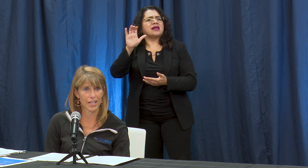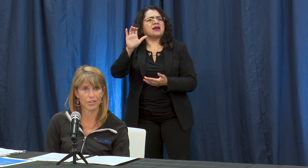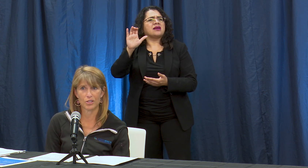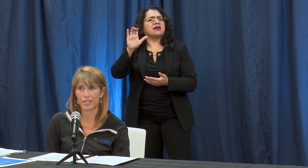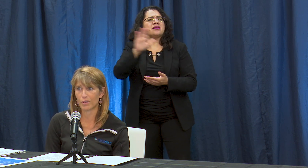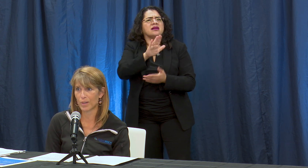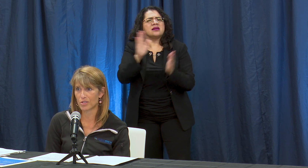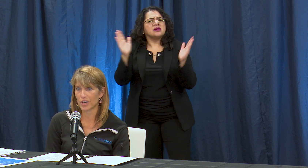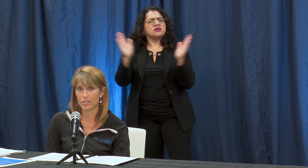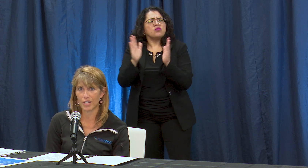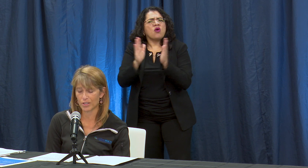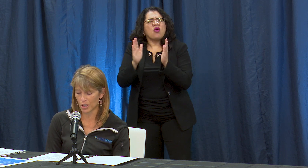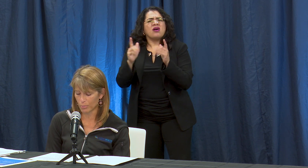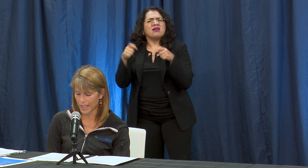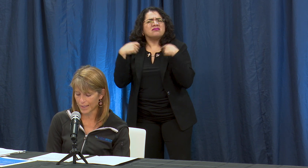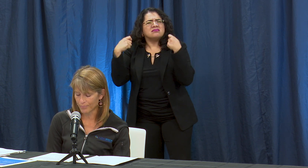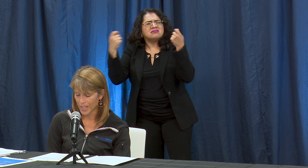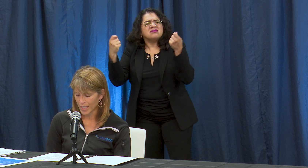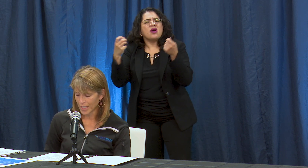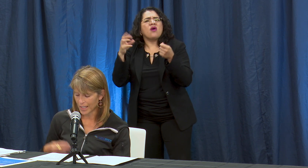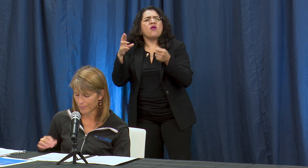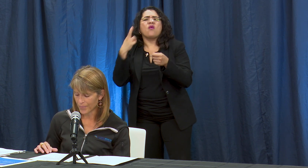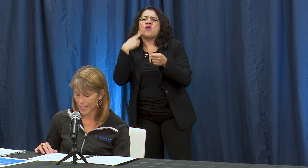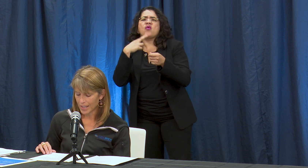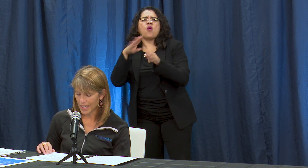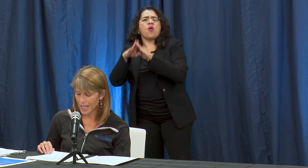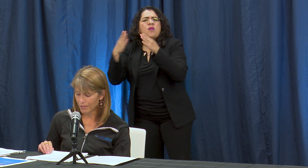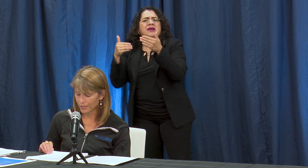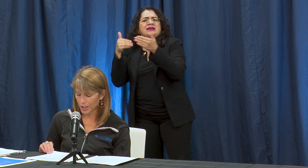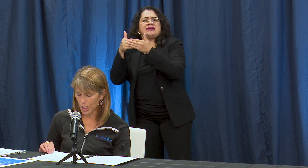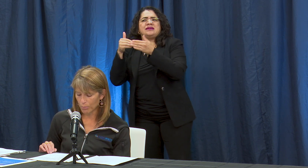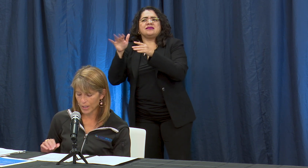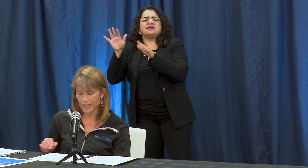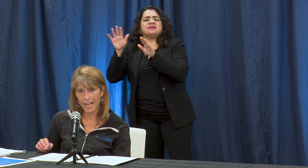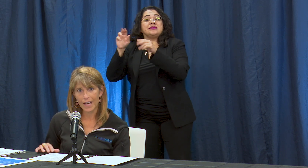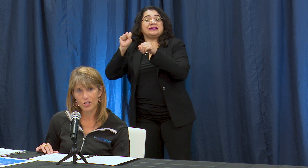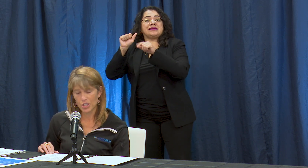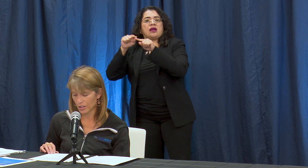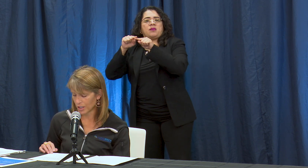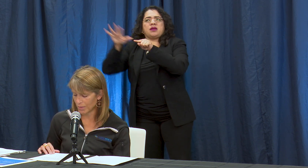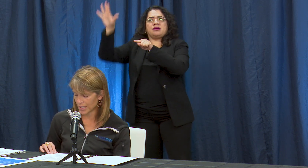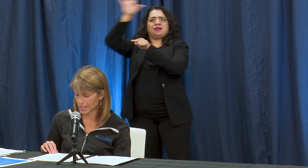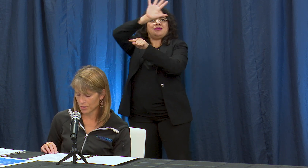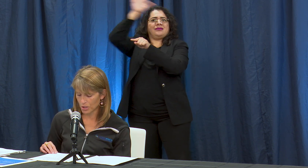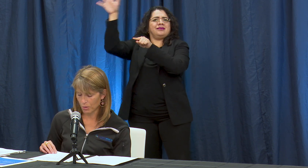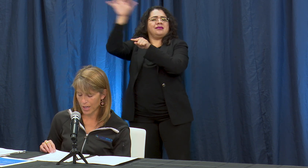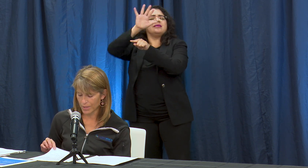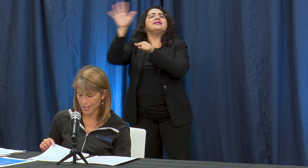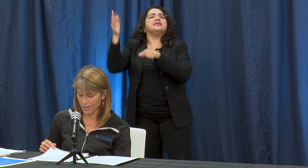centers or different restaurants or things are opening. They can't fully open and they have to show that they're meeting the distance requirements and